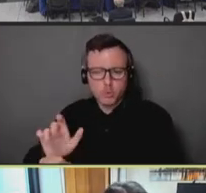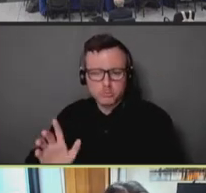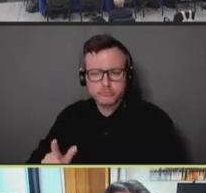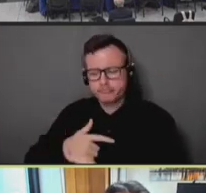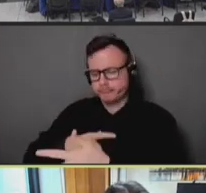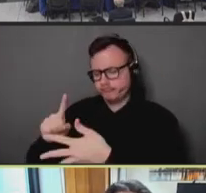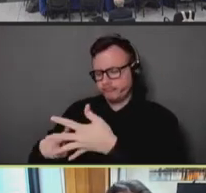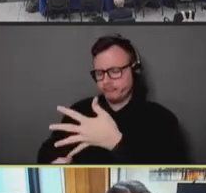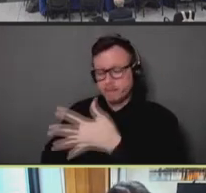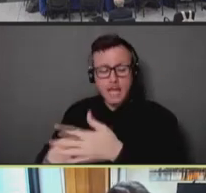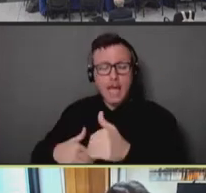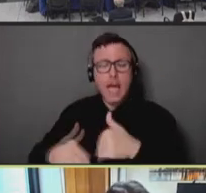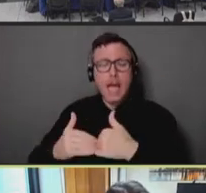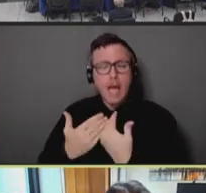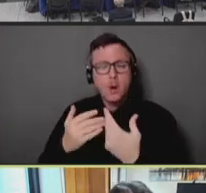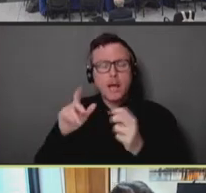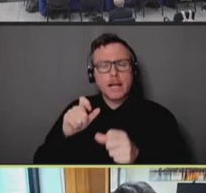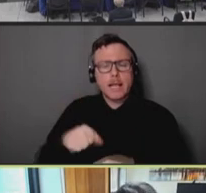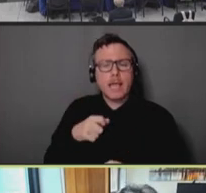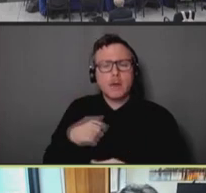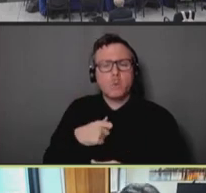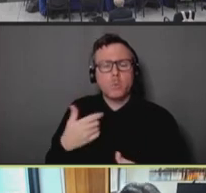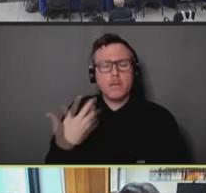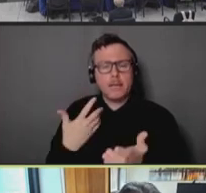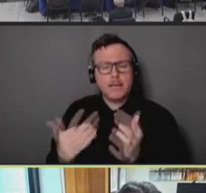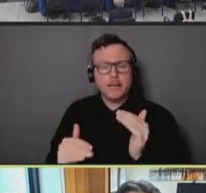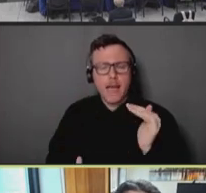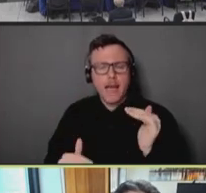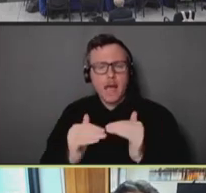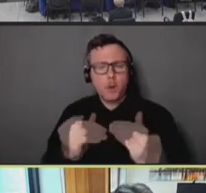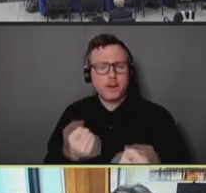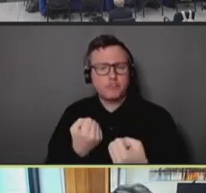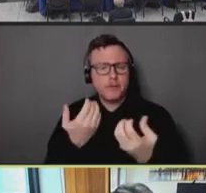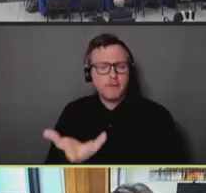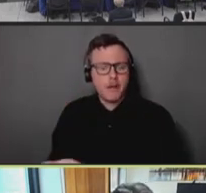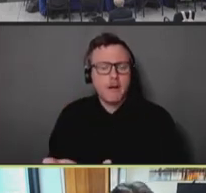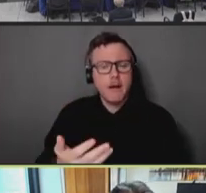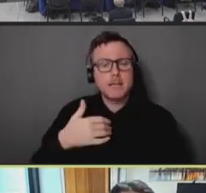and how do we partner with them? Provide them with financial resources, technical resources,